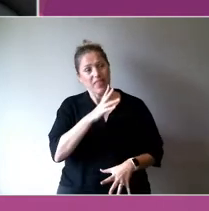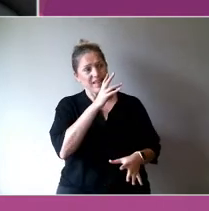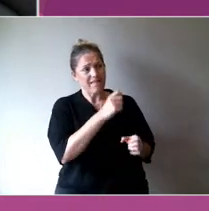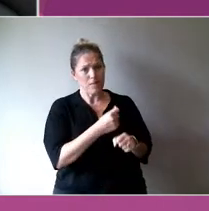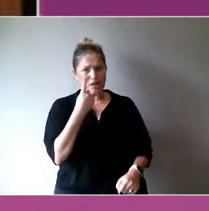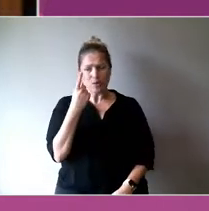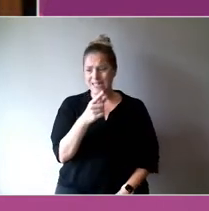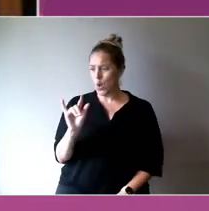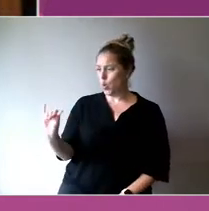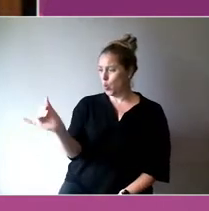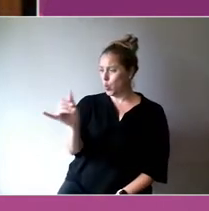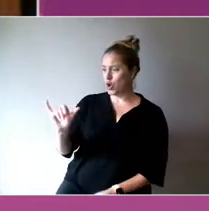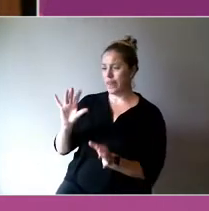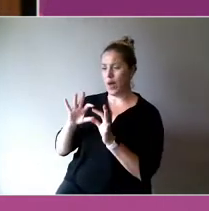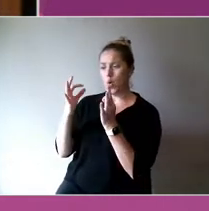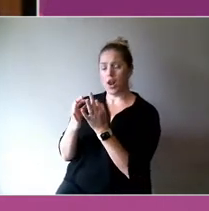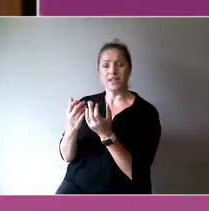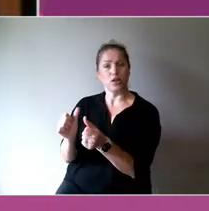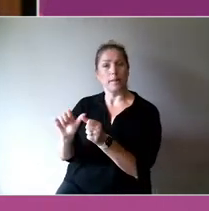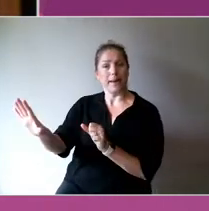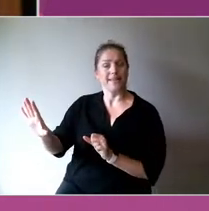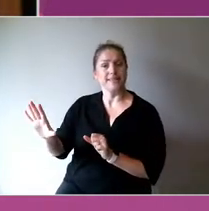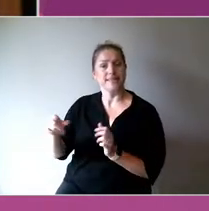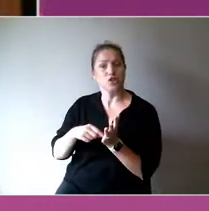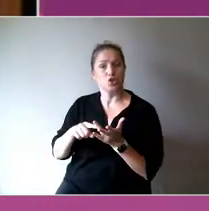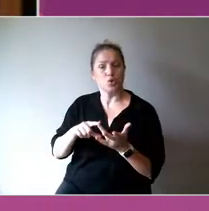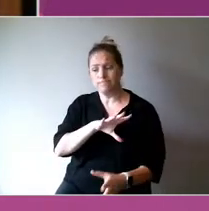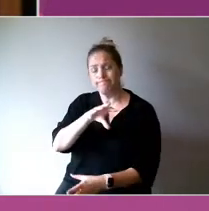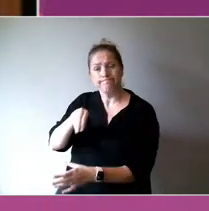One of the places to look at that is what is happening in philanthropy, there's a big